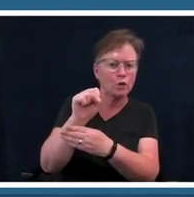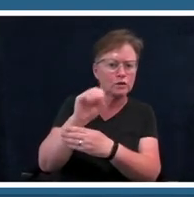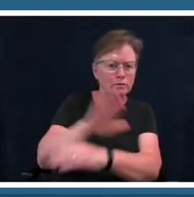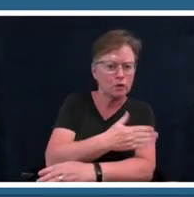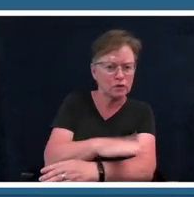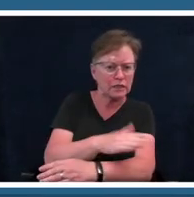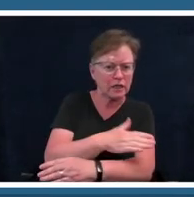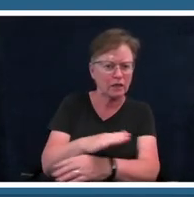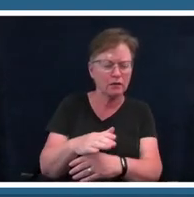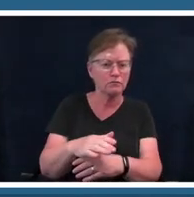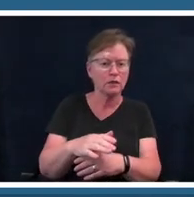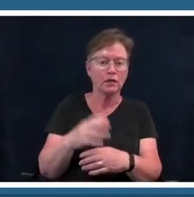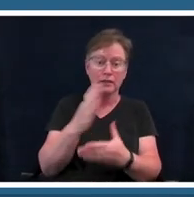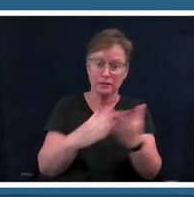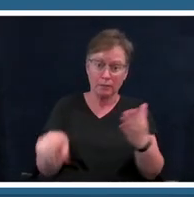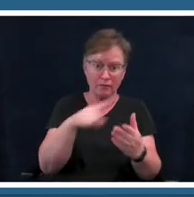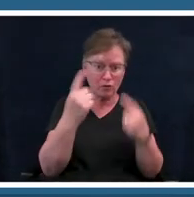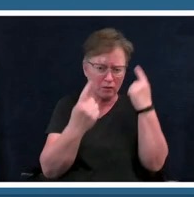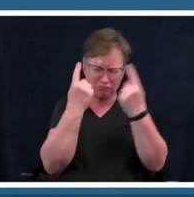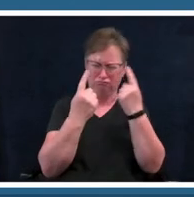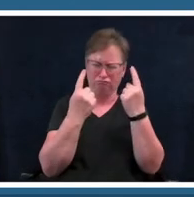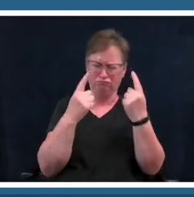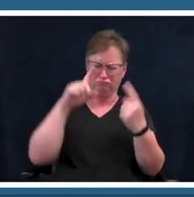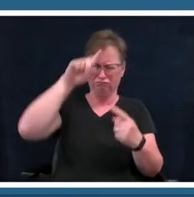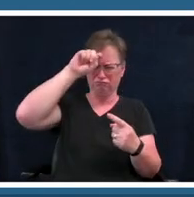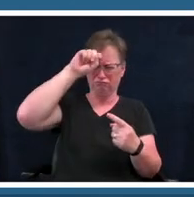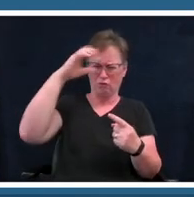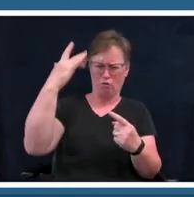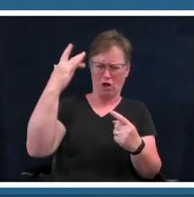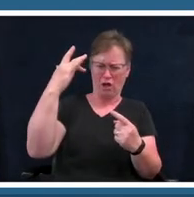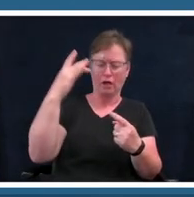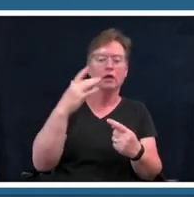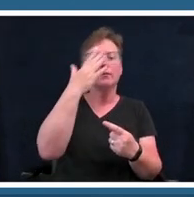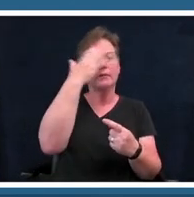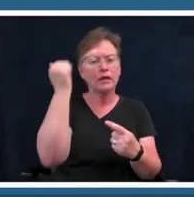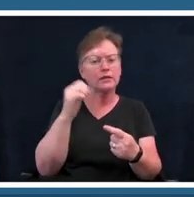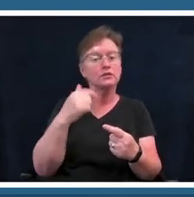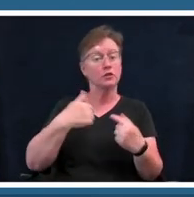is literally the foundation of american